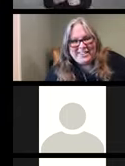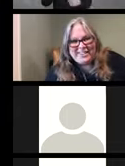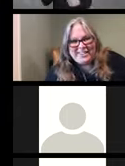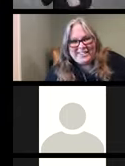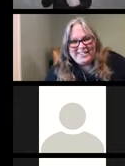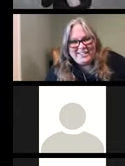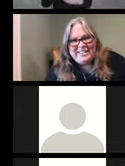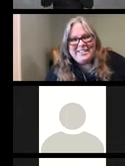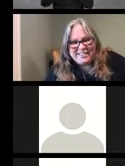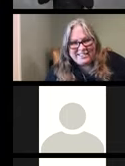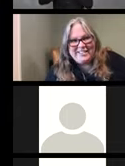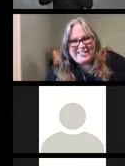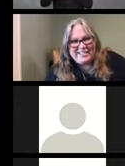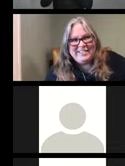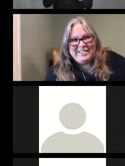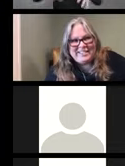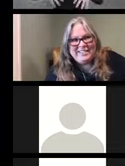that we're hosting even more webinars.